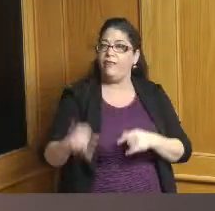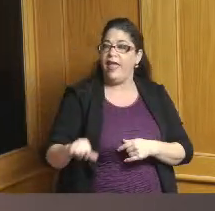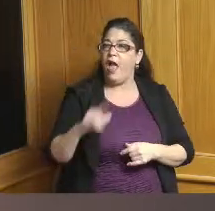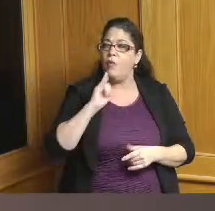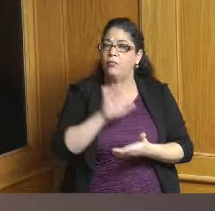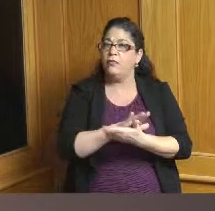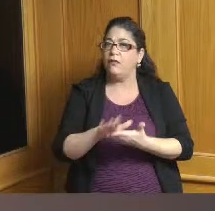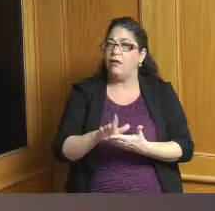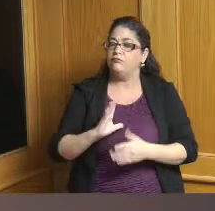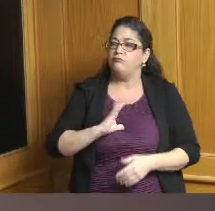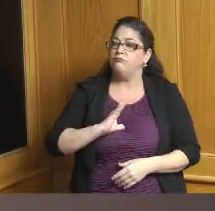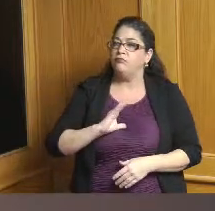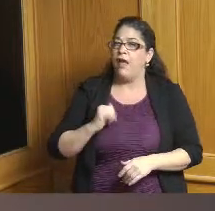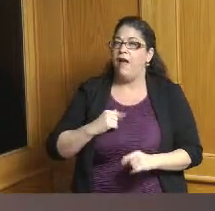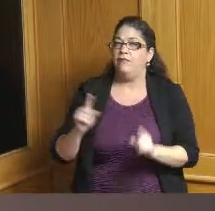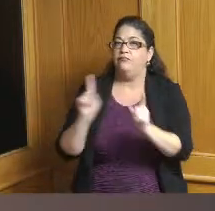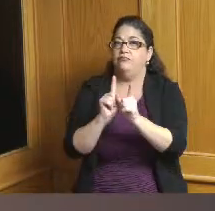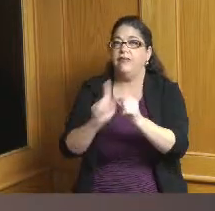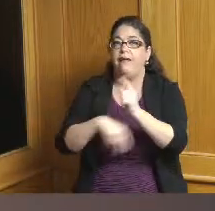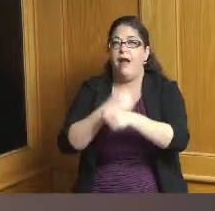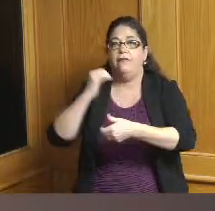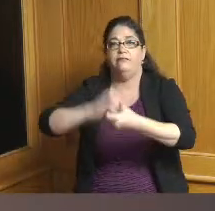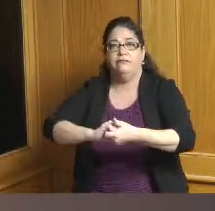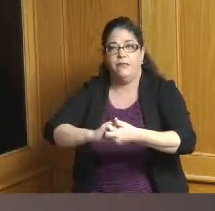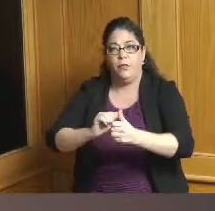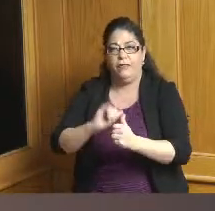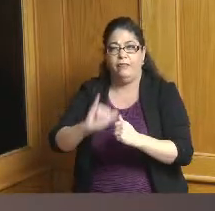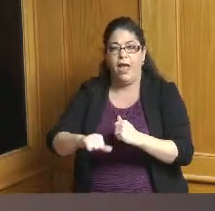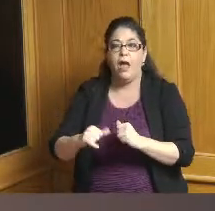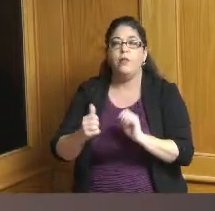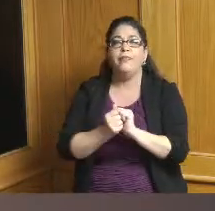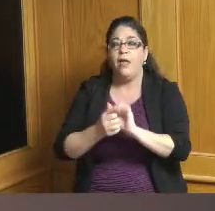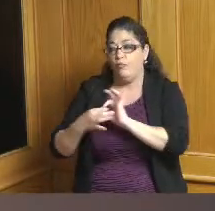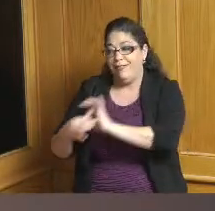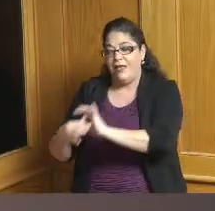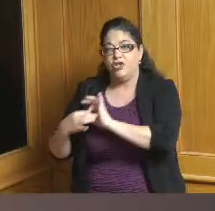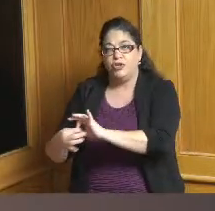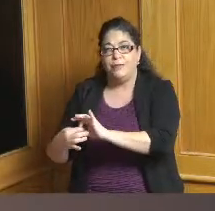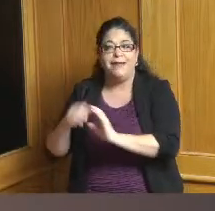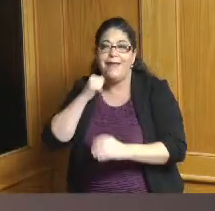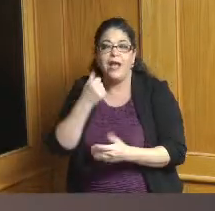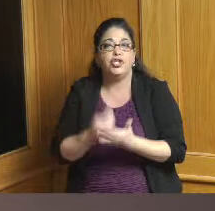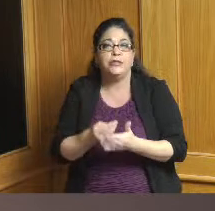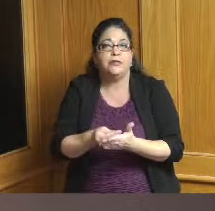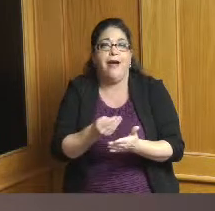so we really try to build a partnership and a relationship not just dollars but a relationship